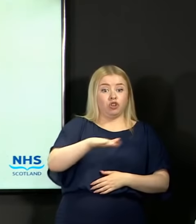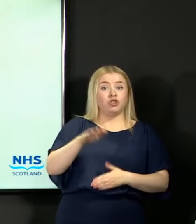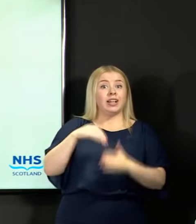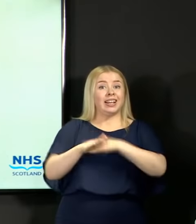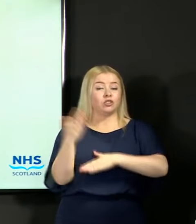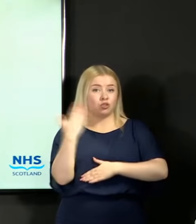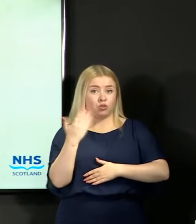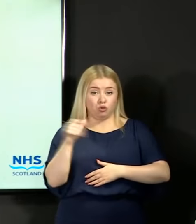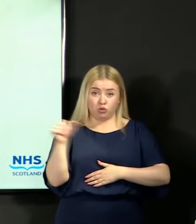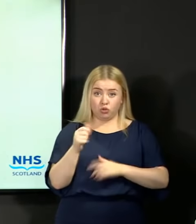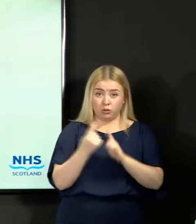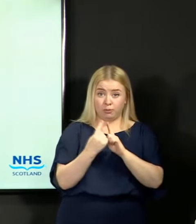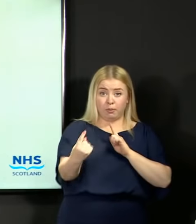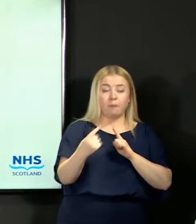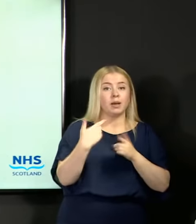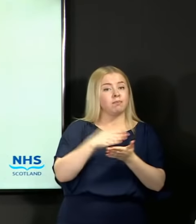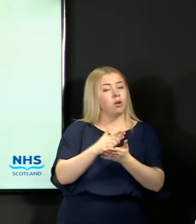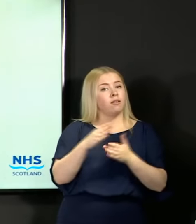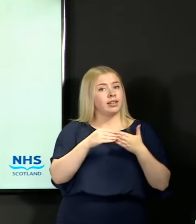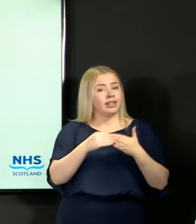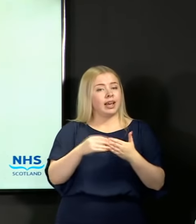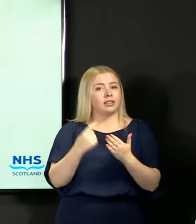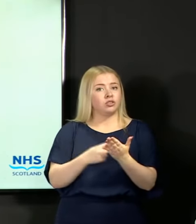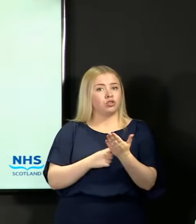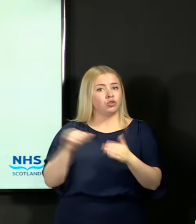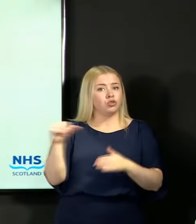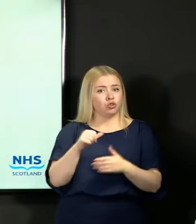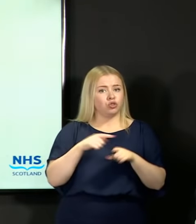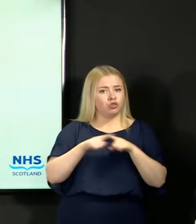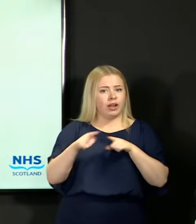is part of the guidance, that should be followed in all circumstances.